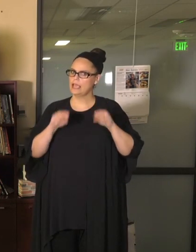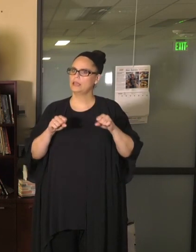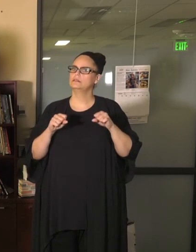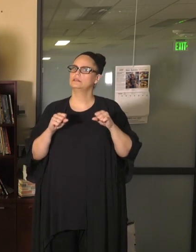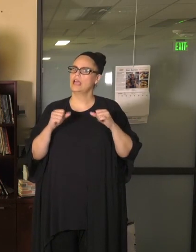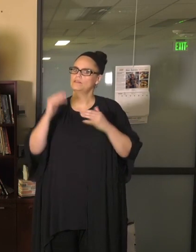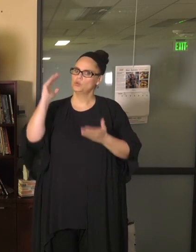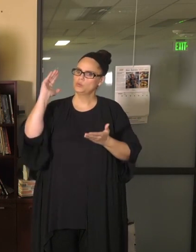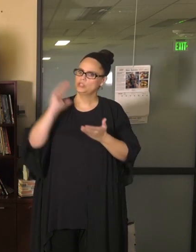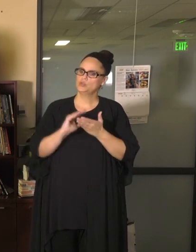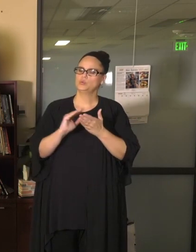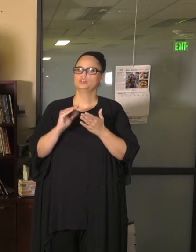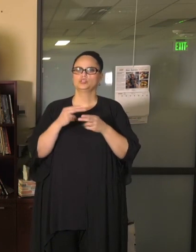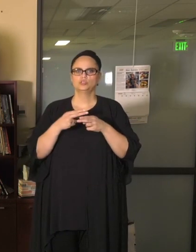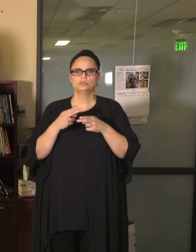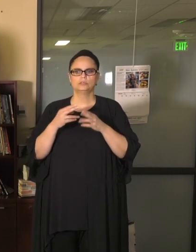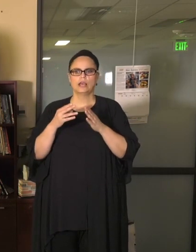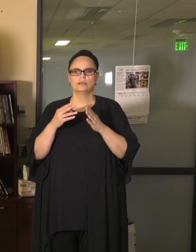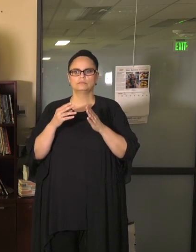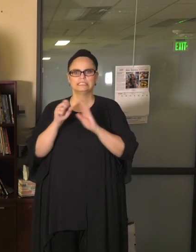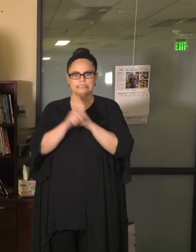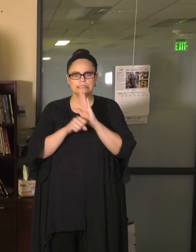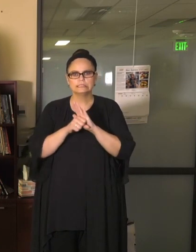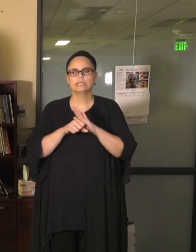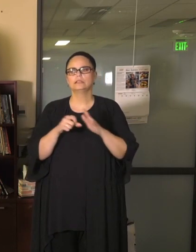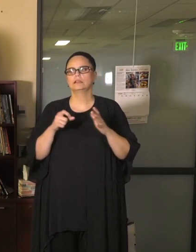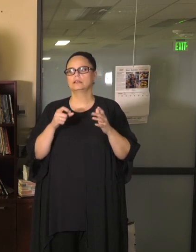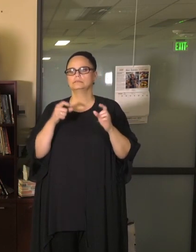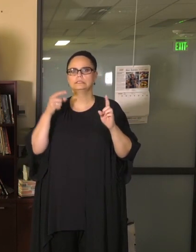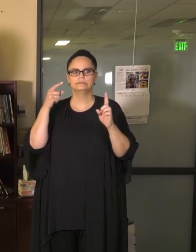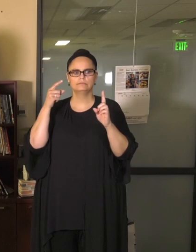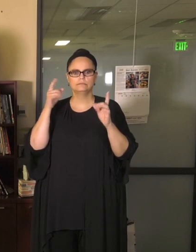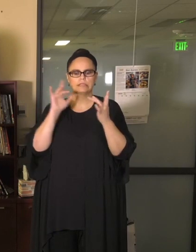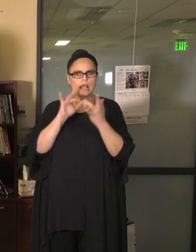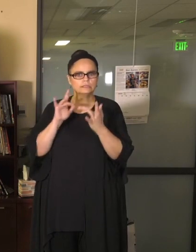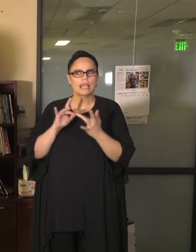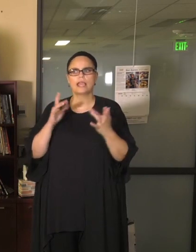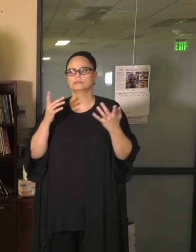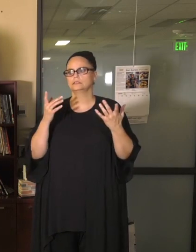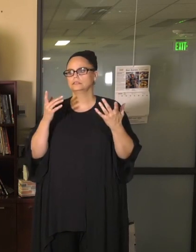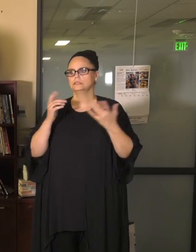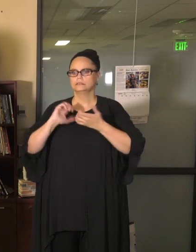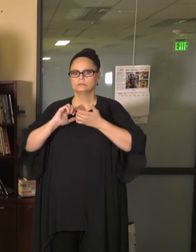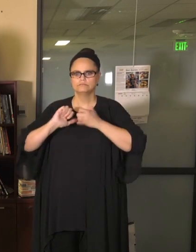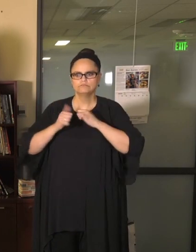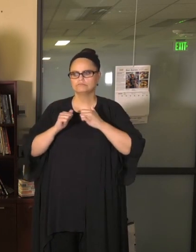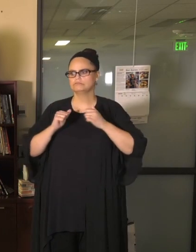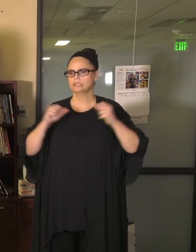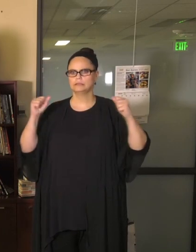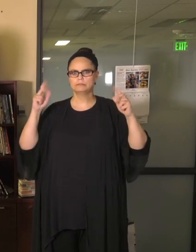reduced seasons, points of contact, or the way that we schedule contests, and allow spectators to come to those